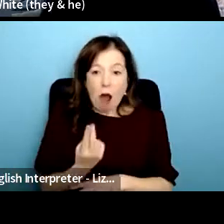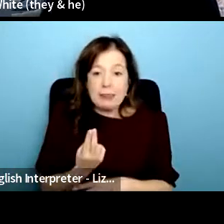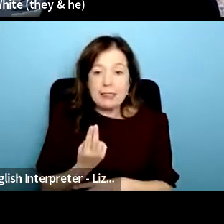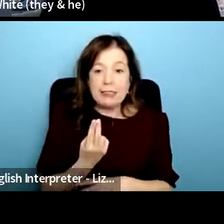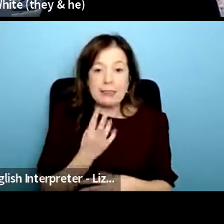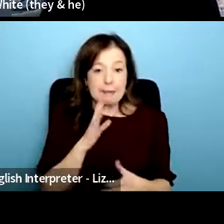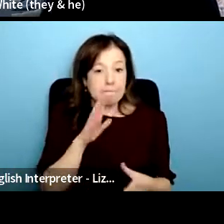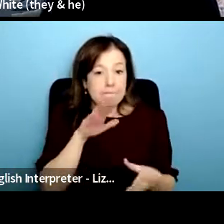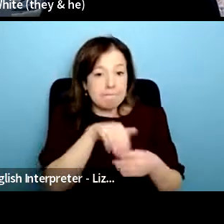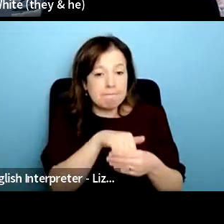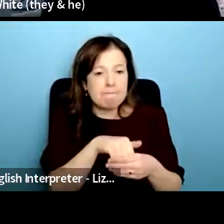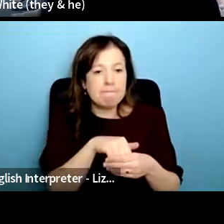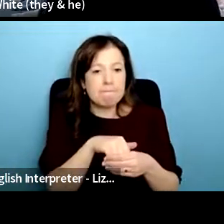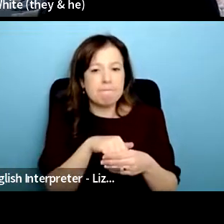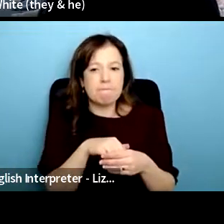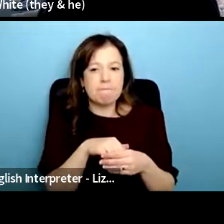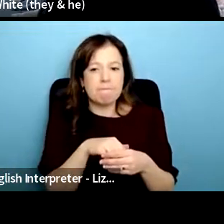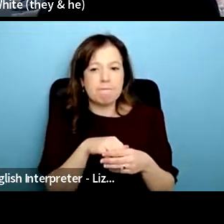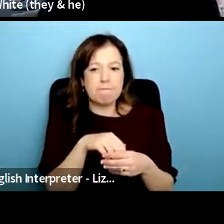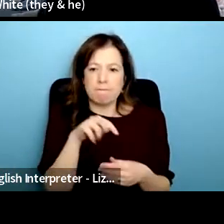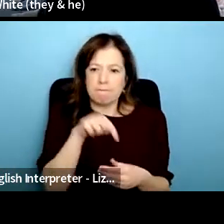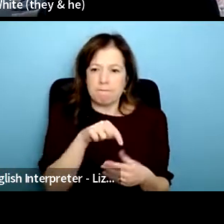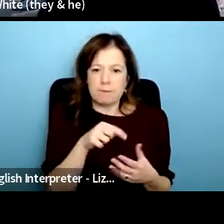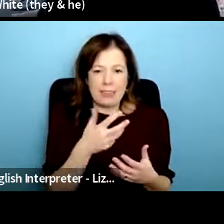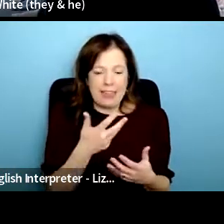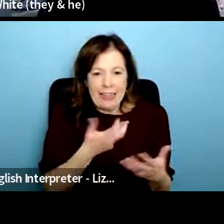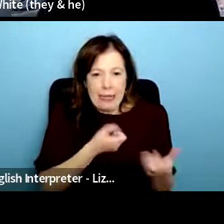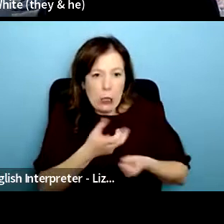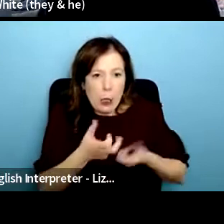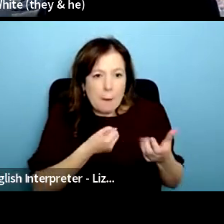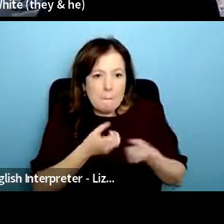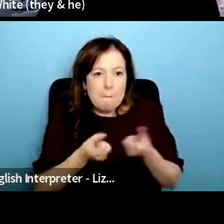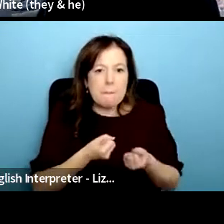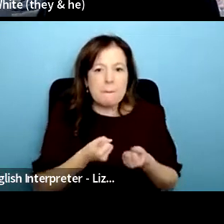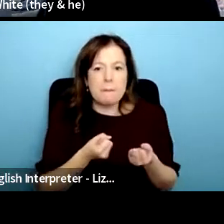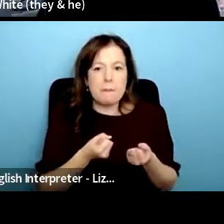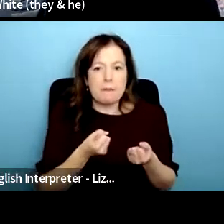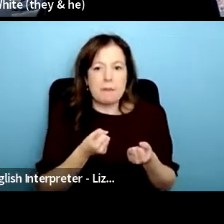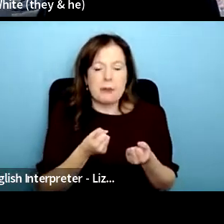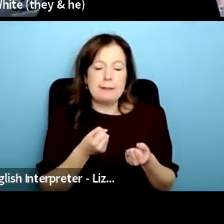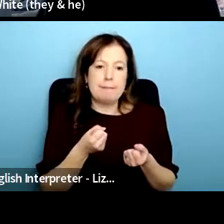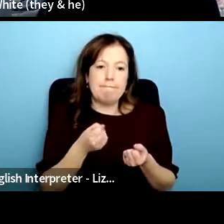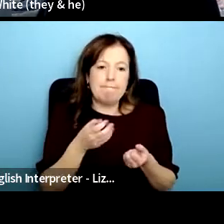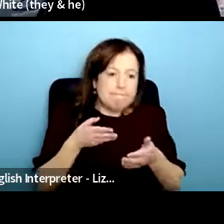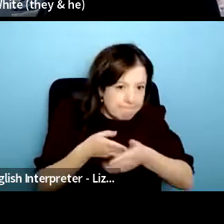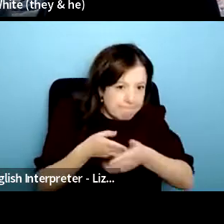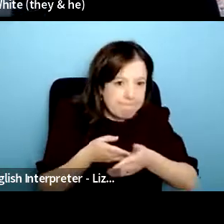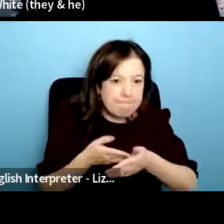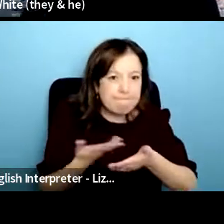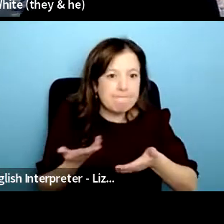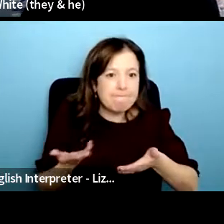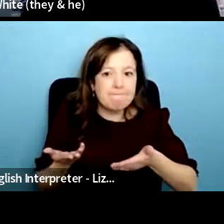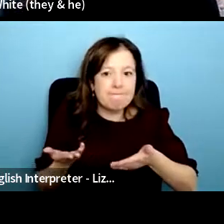that was kind of a way to generate some income but came across a big barrier all of a sudden with the